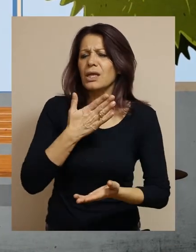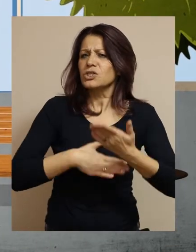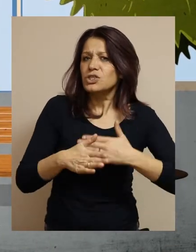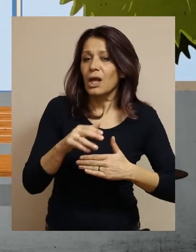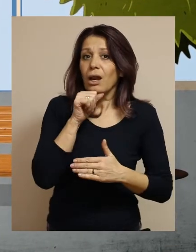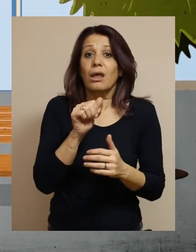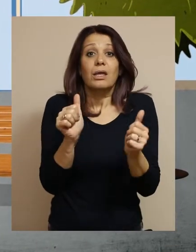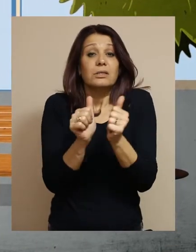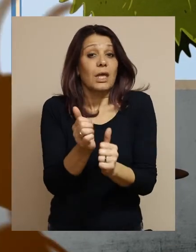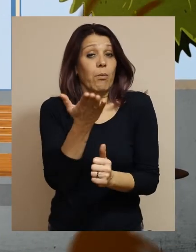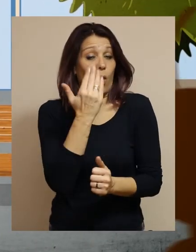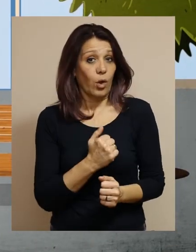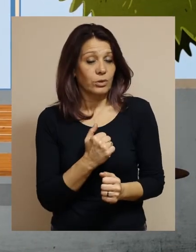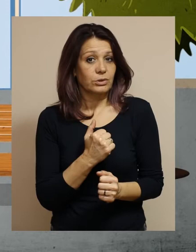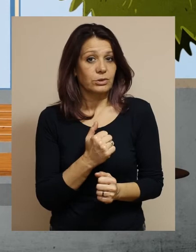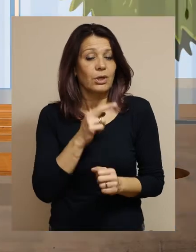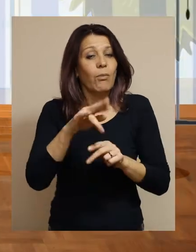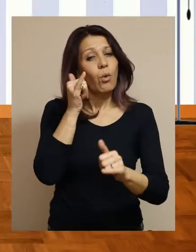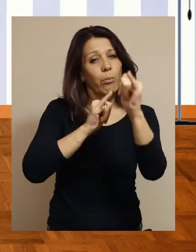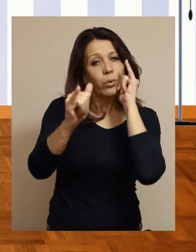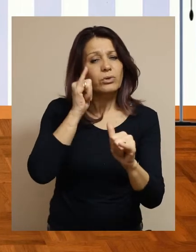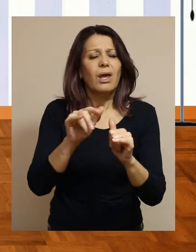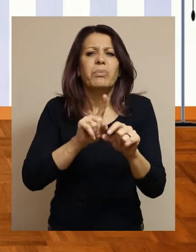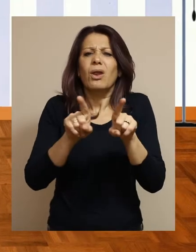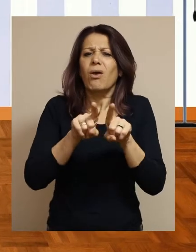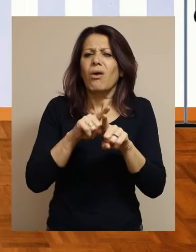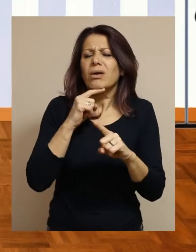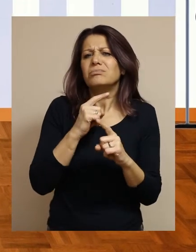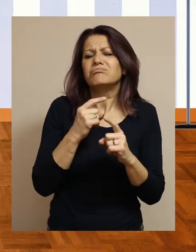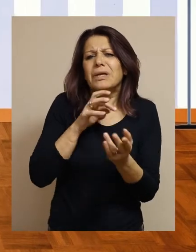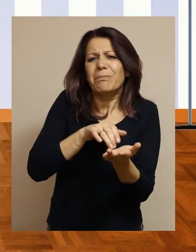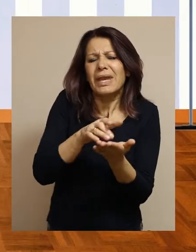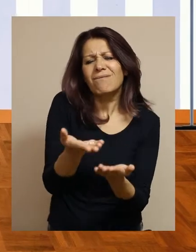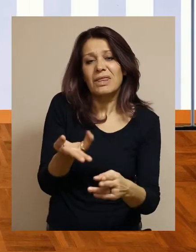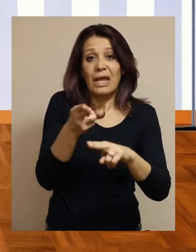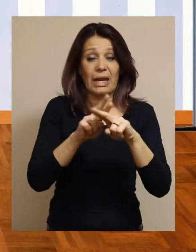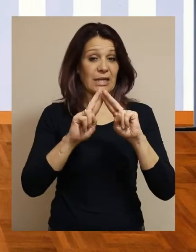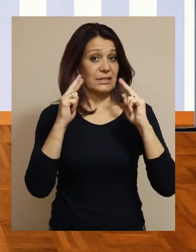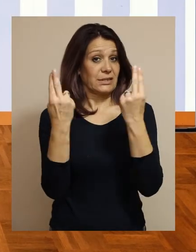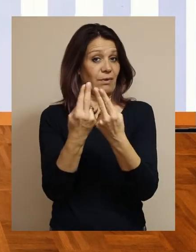they can go wherever they want and with whomever they want. They can travel to any anthill in the world.